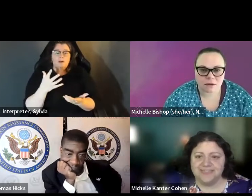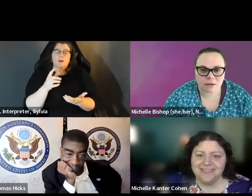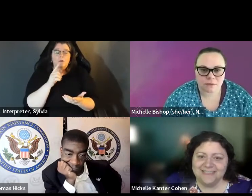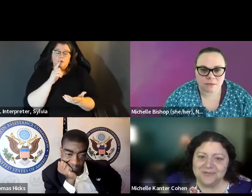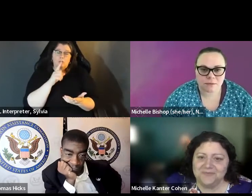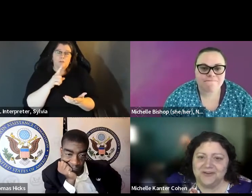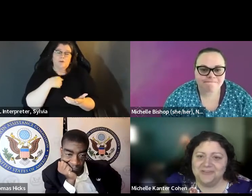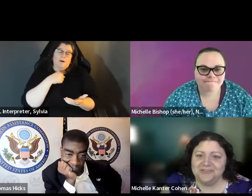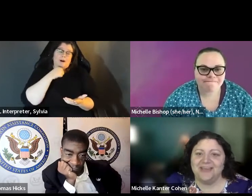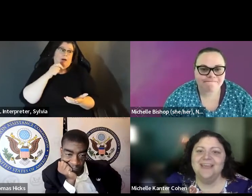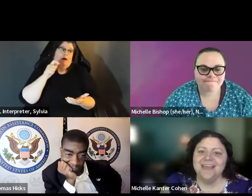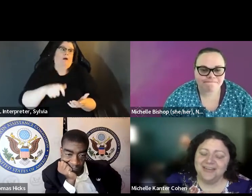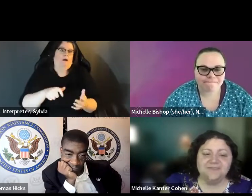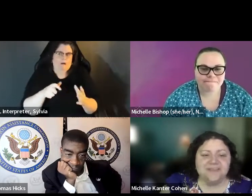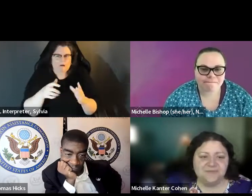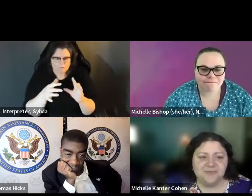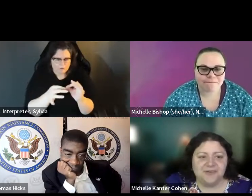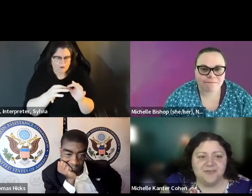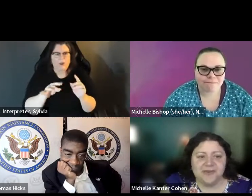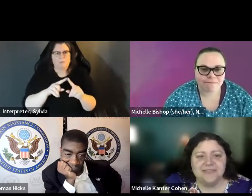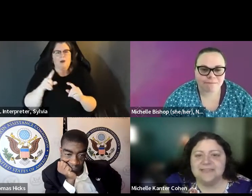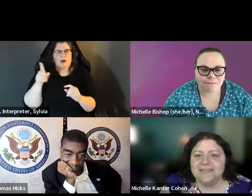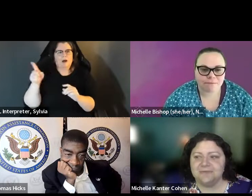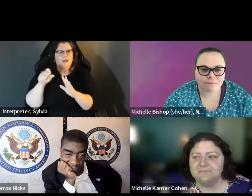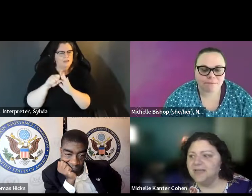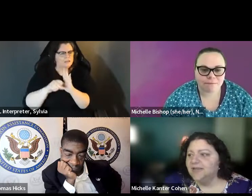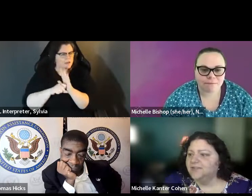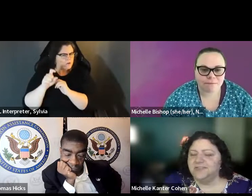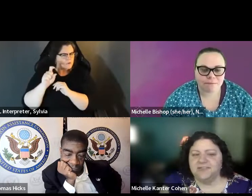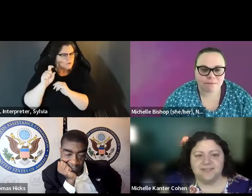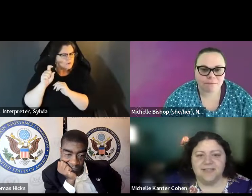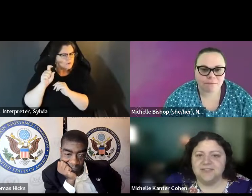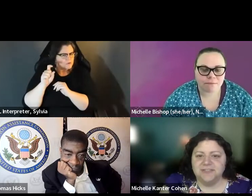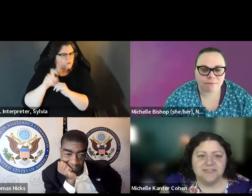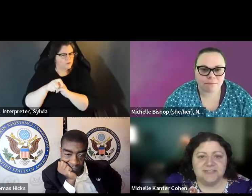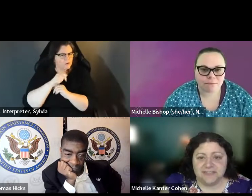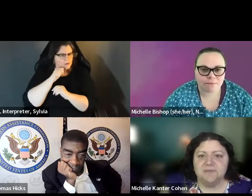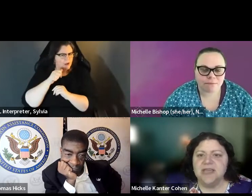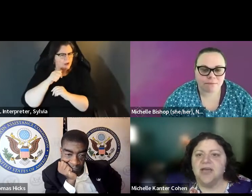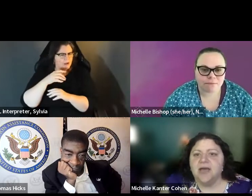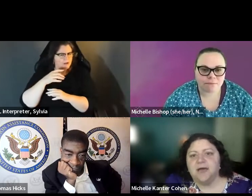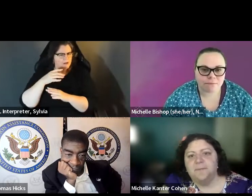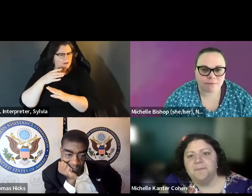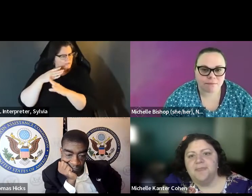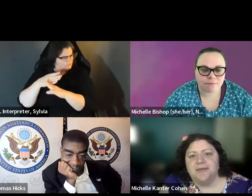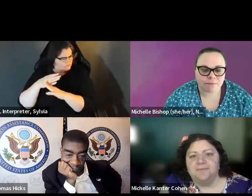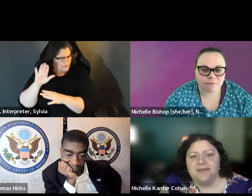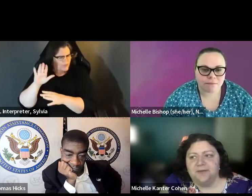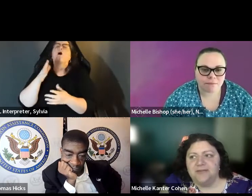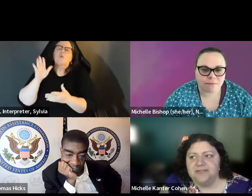and where we can make changes. First of all, I mean, this should go without saying, but states need to stop That's where so many of the changes really are, you know, that's what we're seeing right now is where places that are are experiencing, changes and where we can make changes First of all I mean, this should go without saying but states need to stop limiting the right to assistance, under a Lethbridge limiting the right to assistance under federal law and conflicting with the federal rights. Just -- that